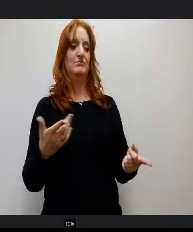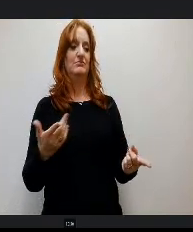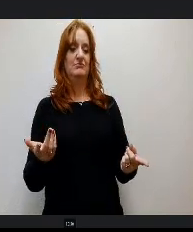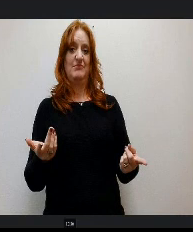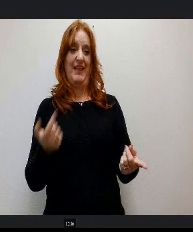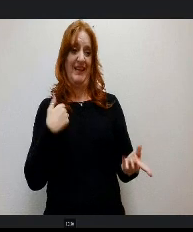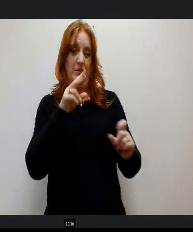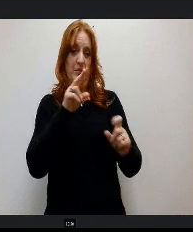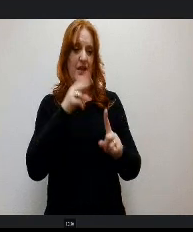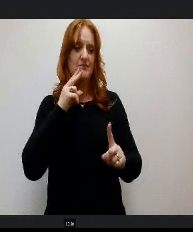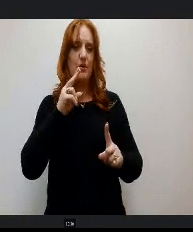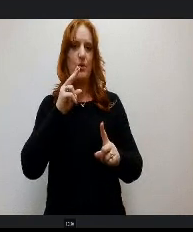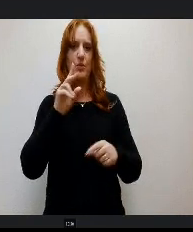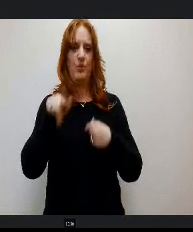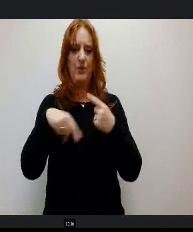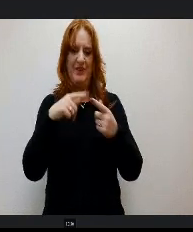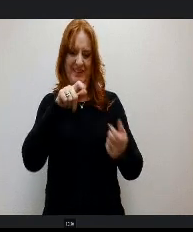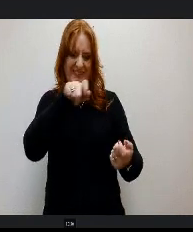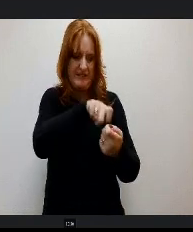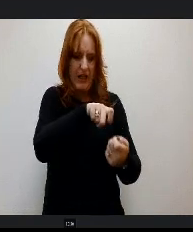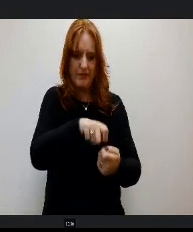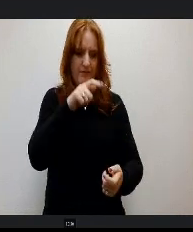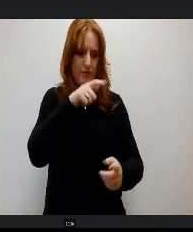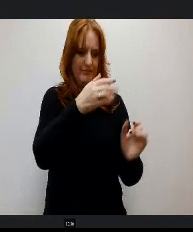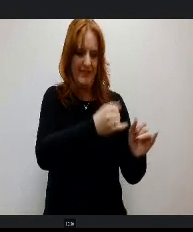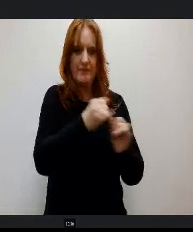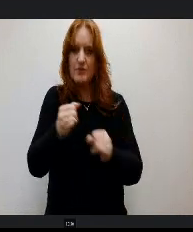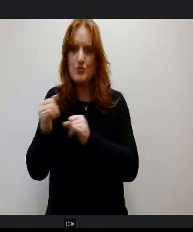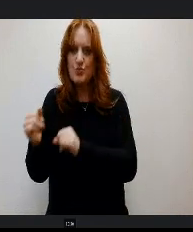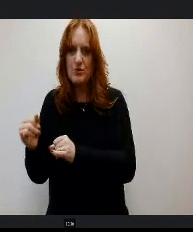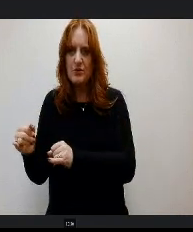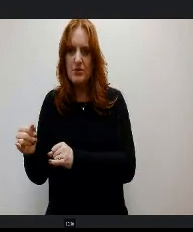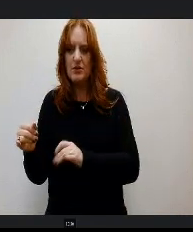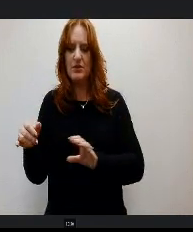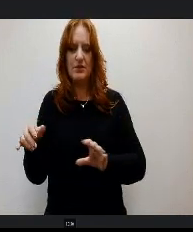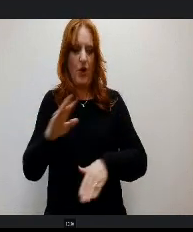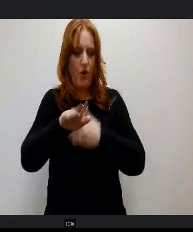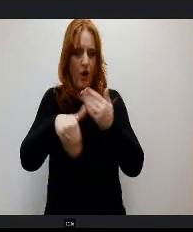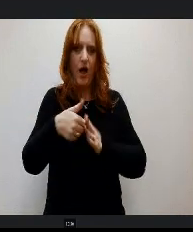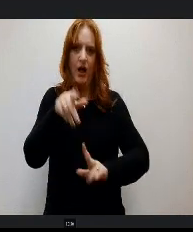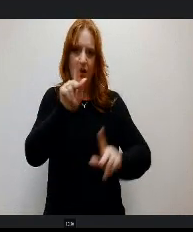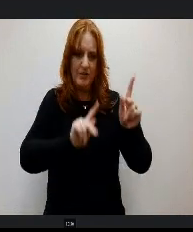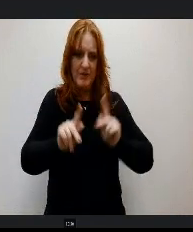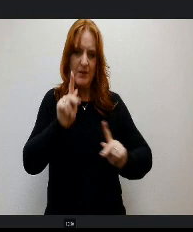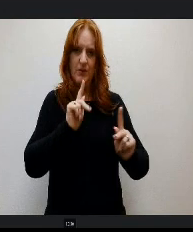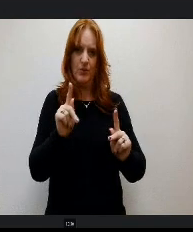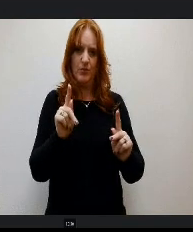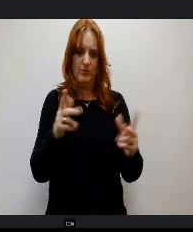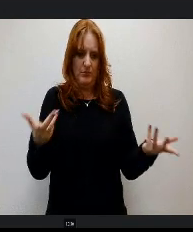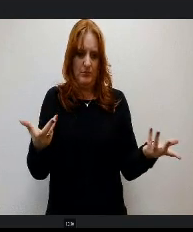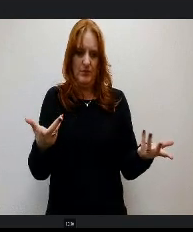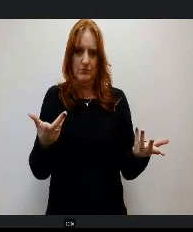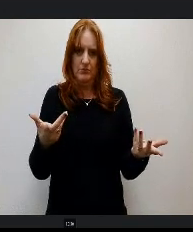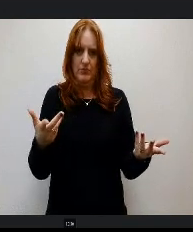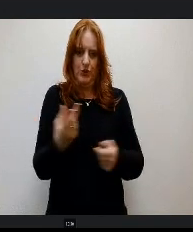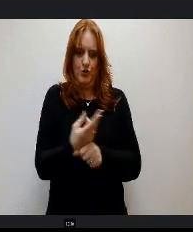d of the weeds in the sense of how that's realized, those are all people that will be at the table in the sense of how we can make sure that all l students are included in it.